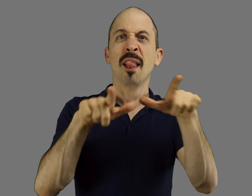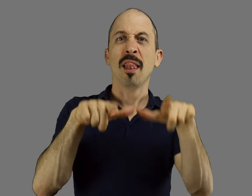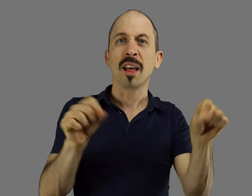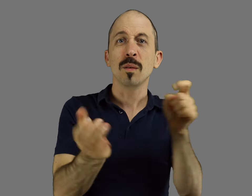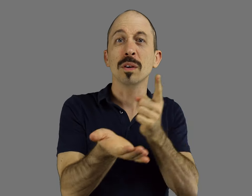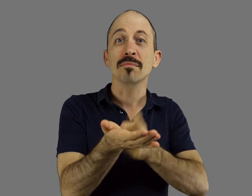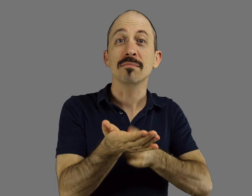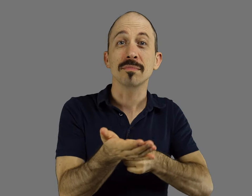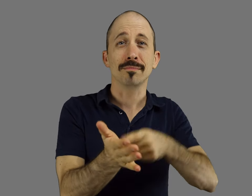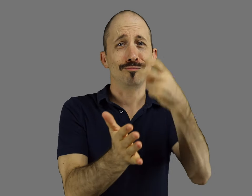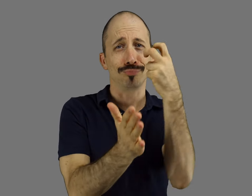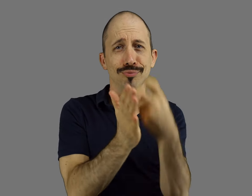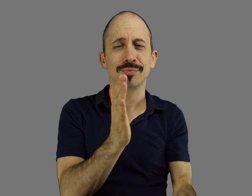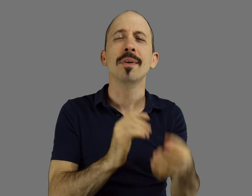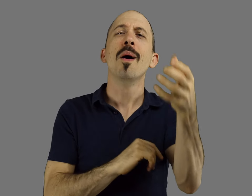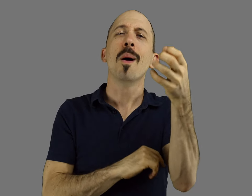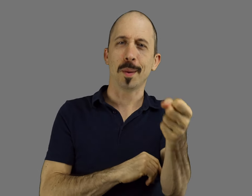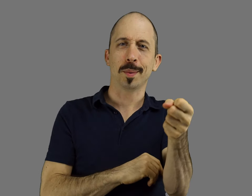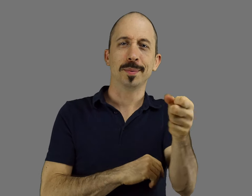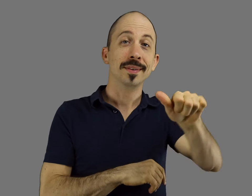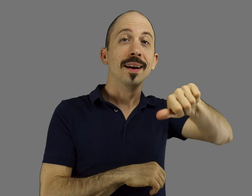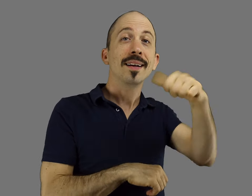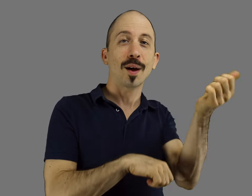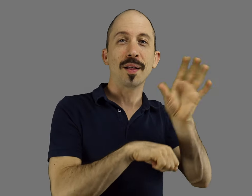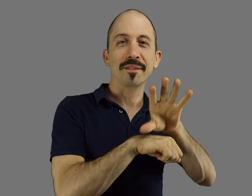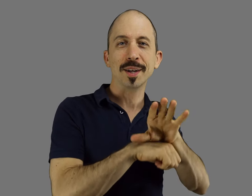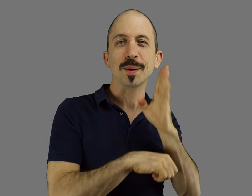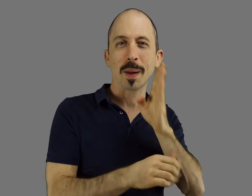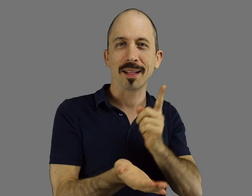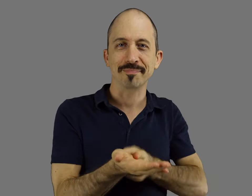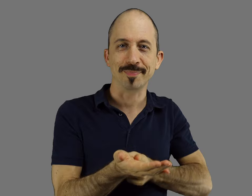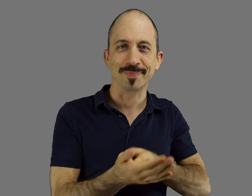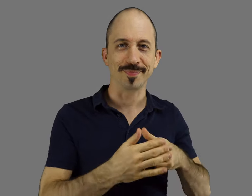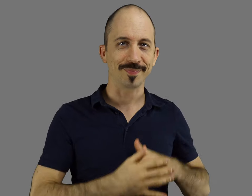but let's hold off the academic dialogue on linguistics for another vlog.